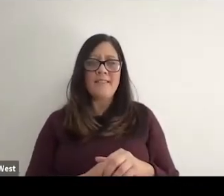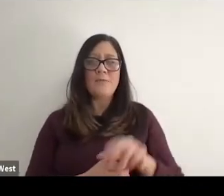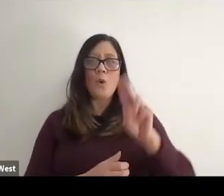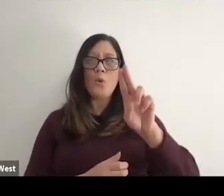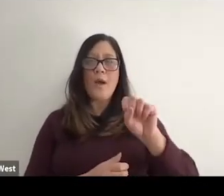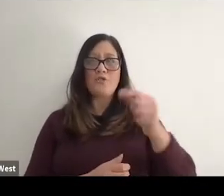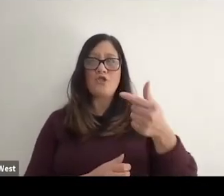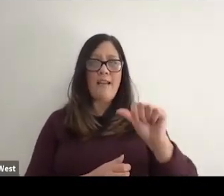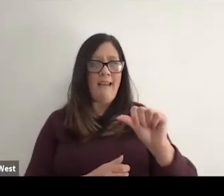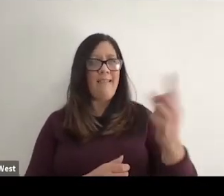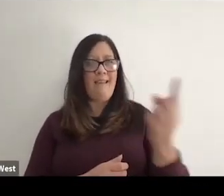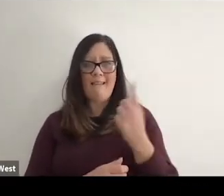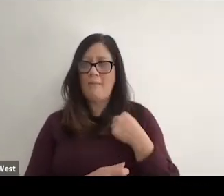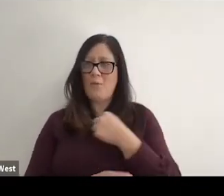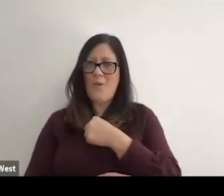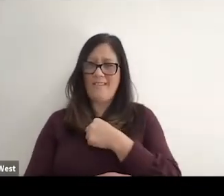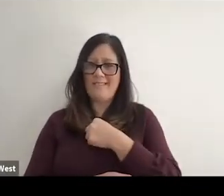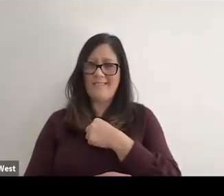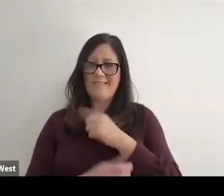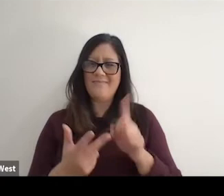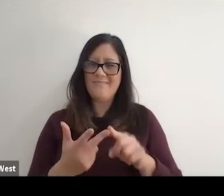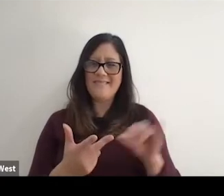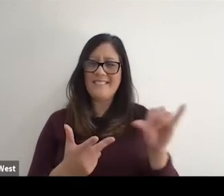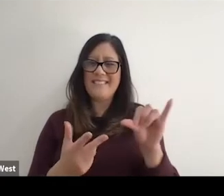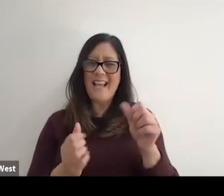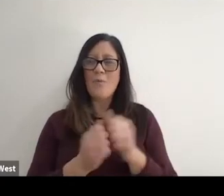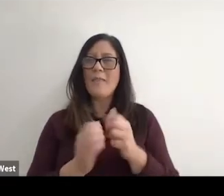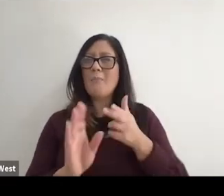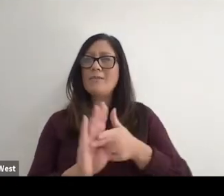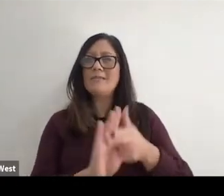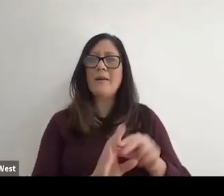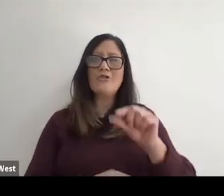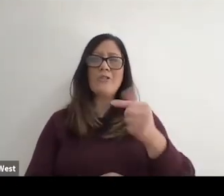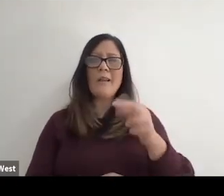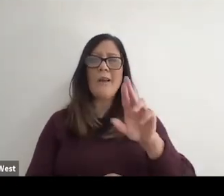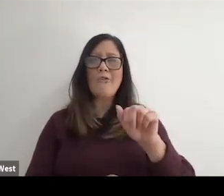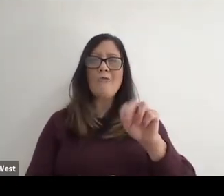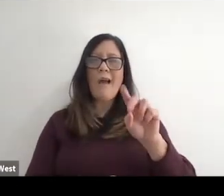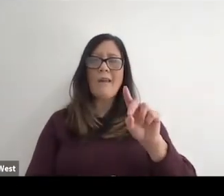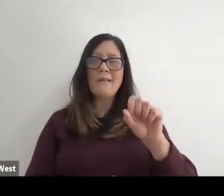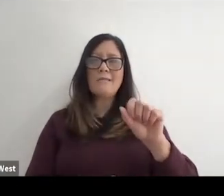and the USGA came to us and the same thing with the participation in the Grand Slams.